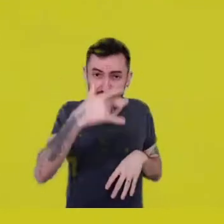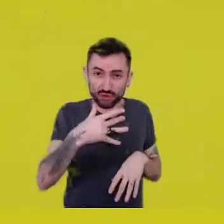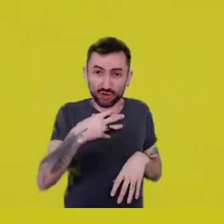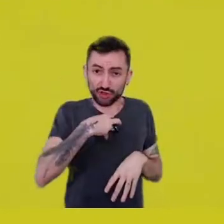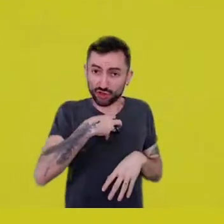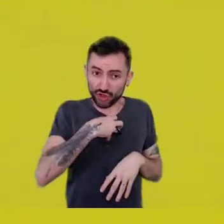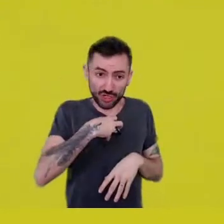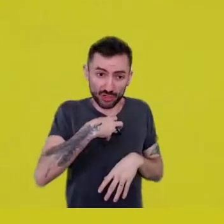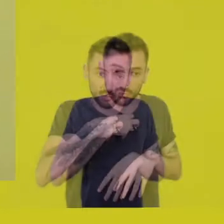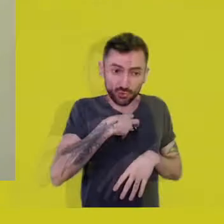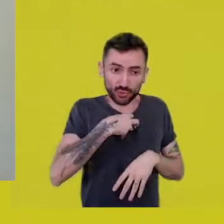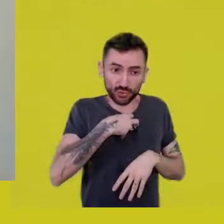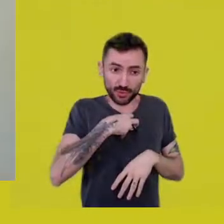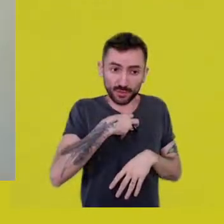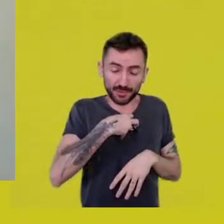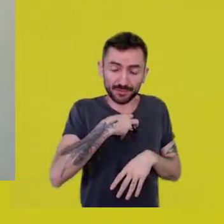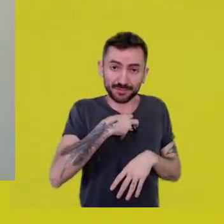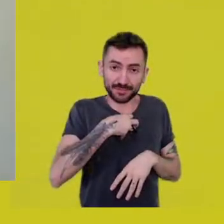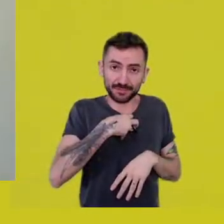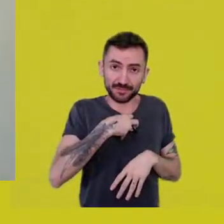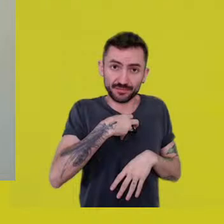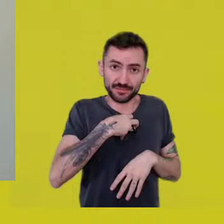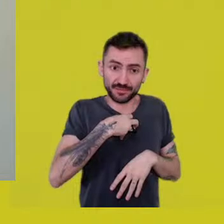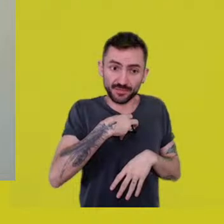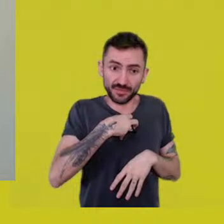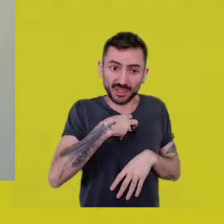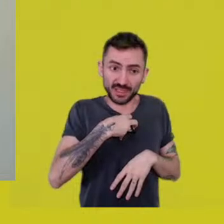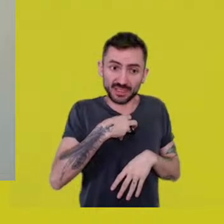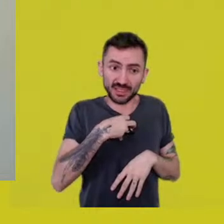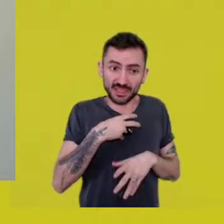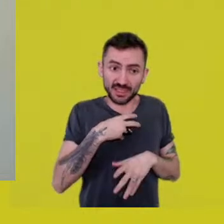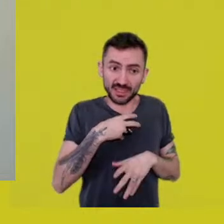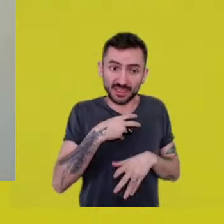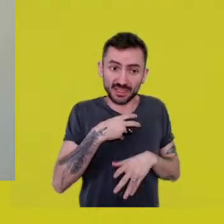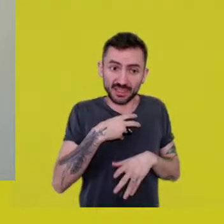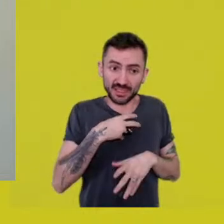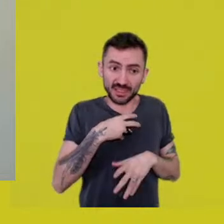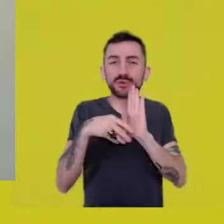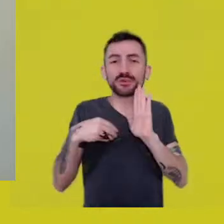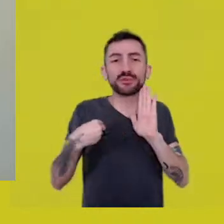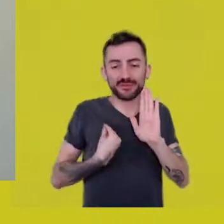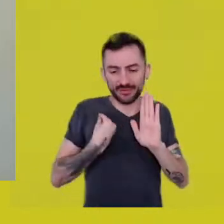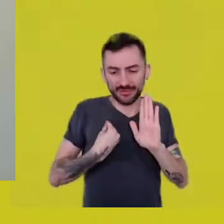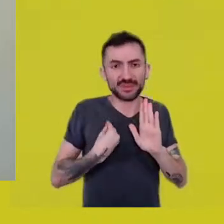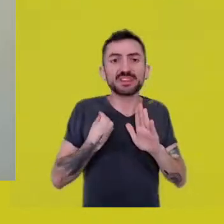which has become the urban experience, the contemporary experience